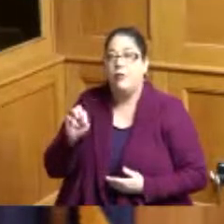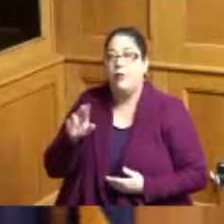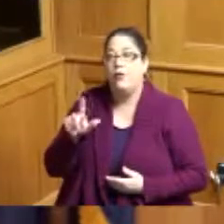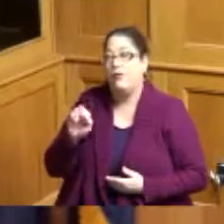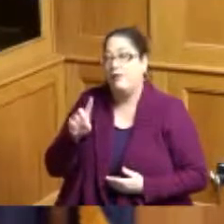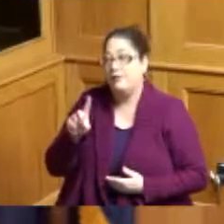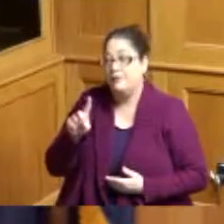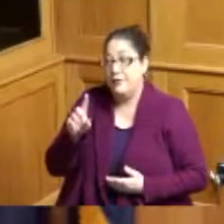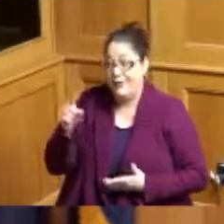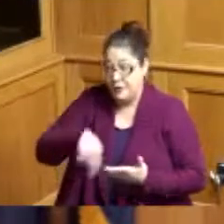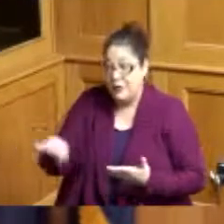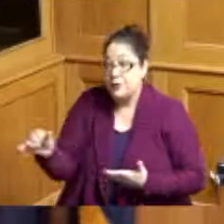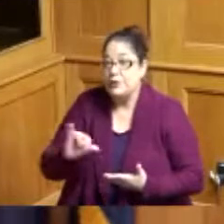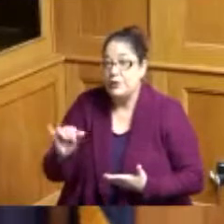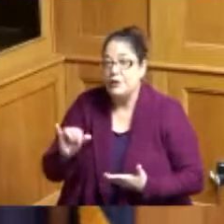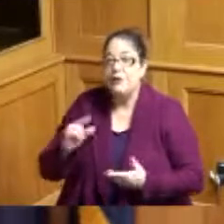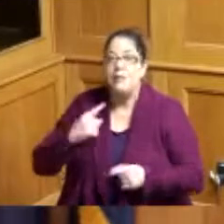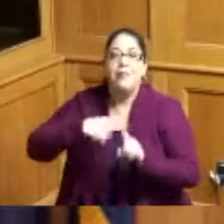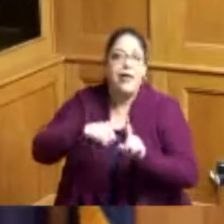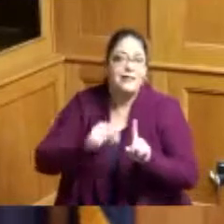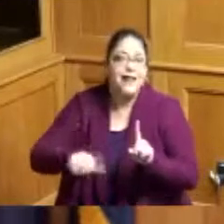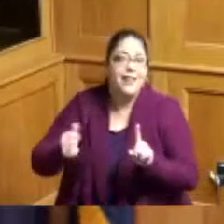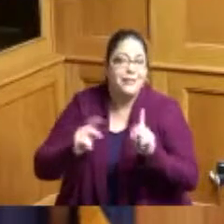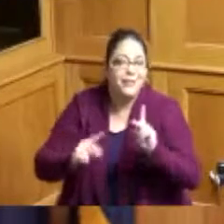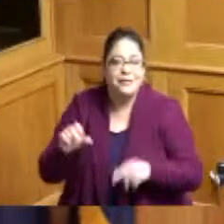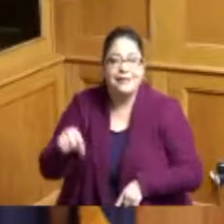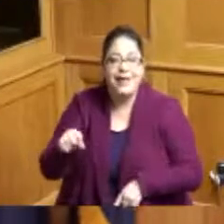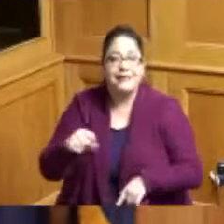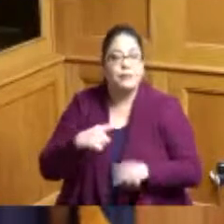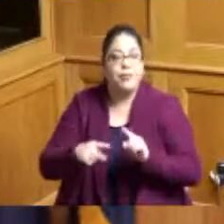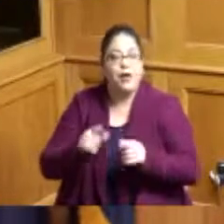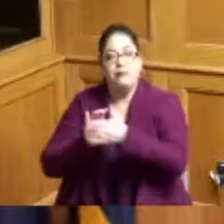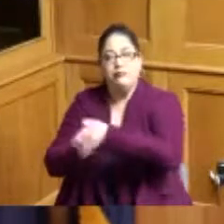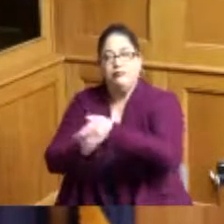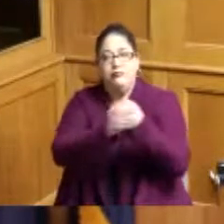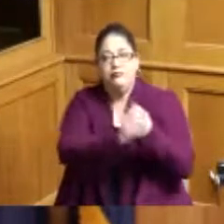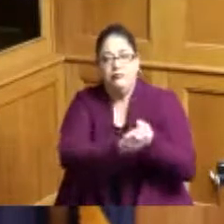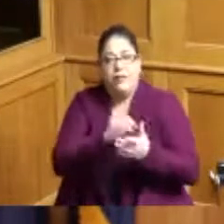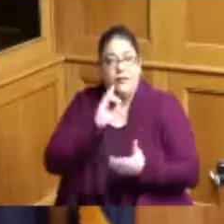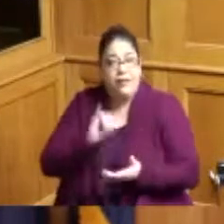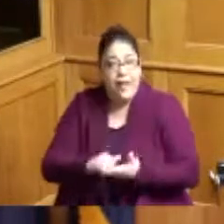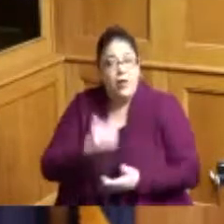and certainly we have others but I want to say how important that is because we need to make sure